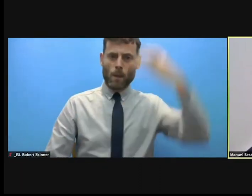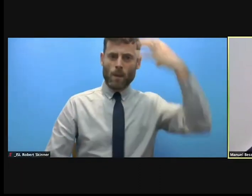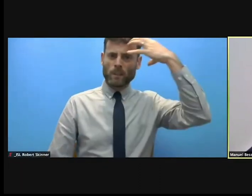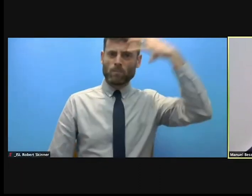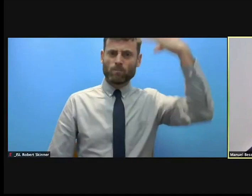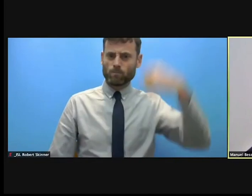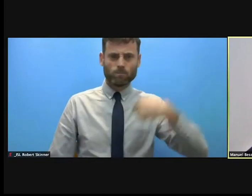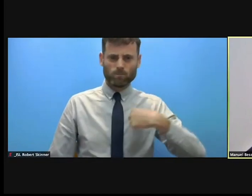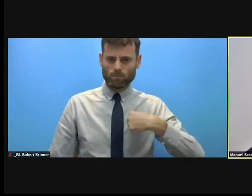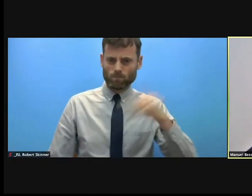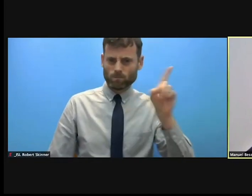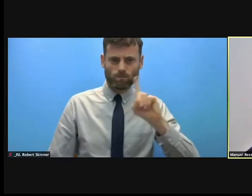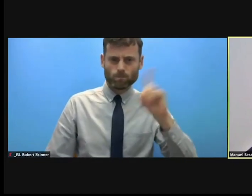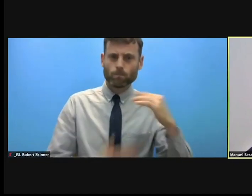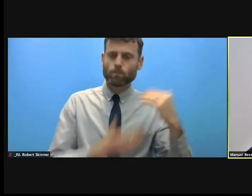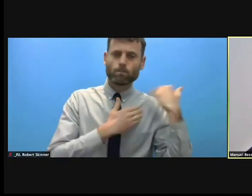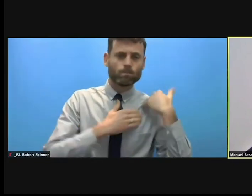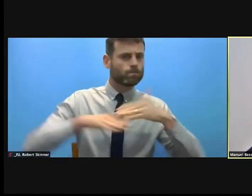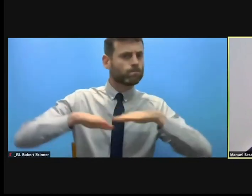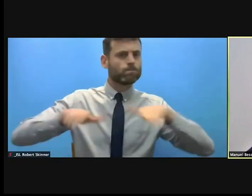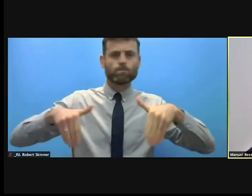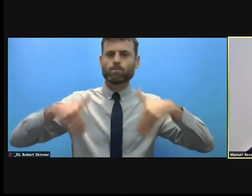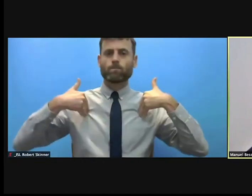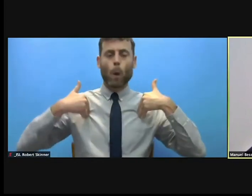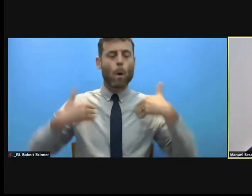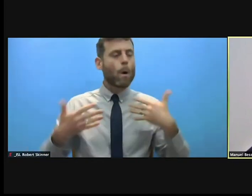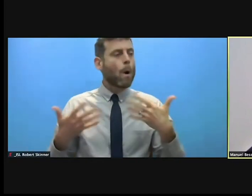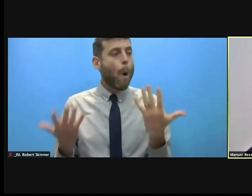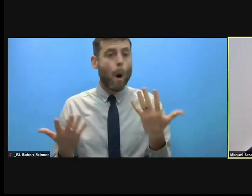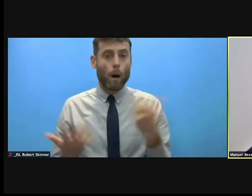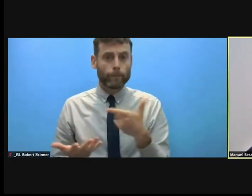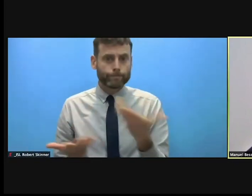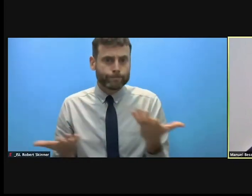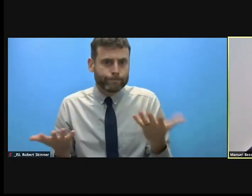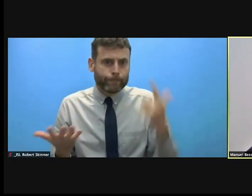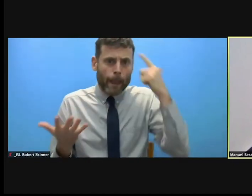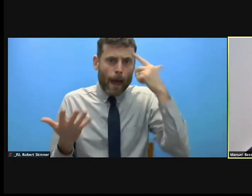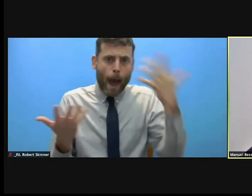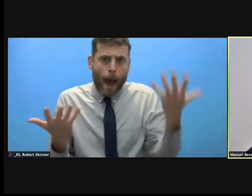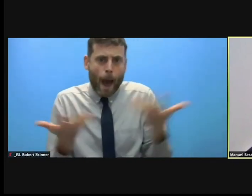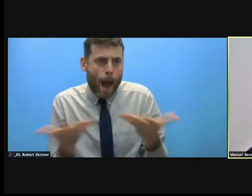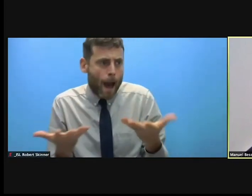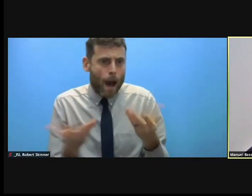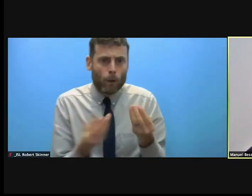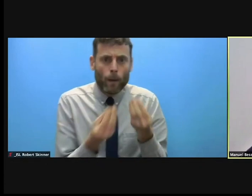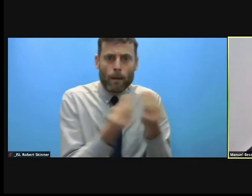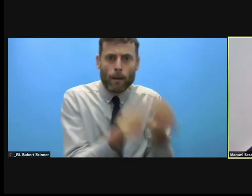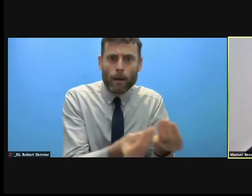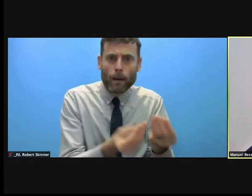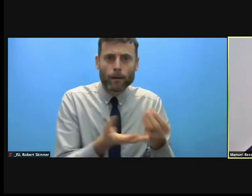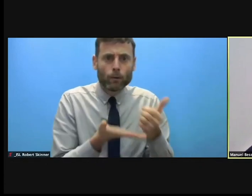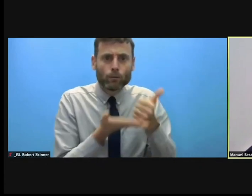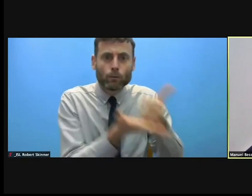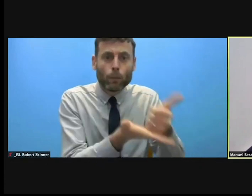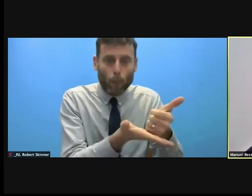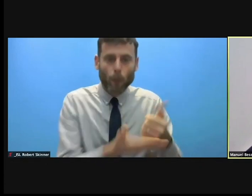territory, there it is an obligation. It's a duty to step in. For us, for the humanitarian